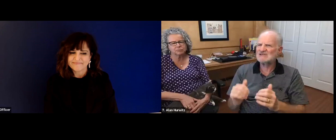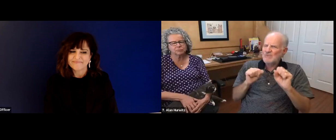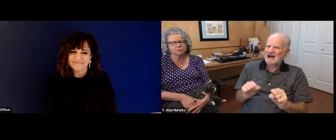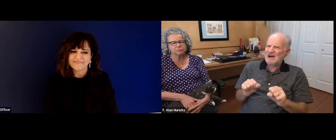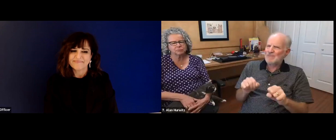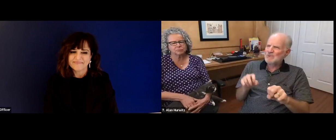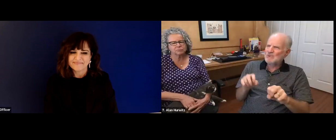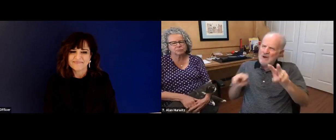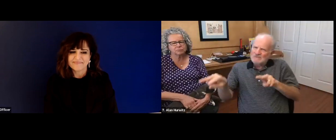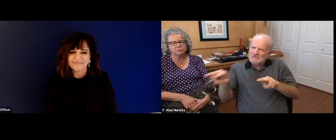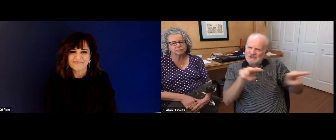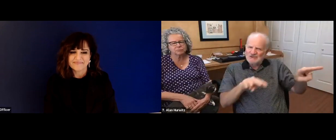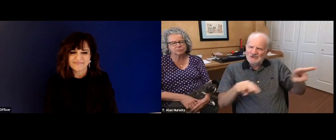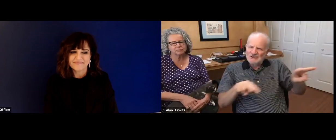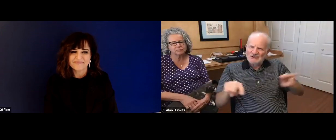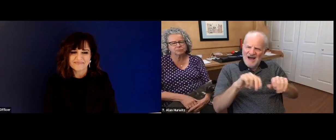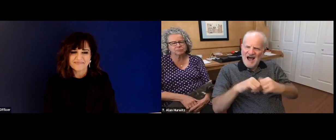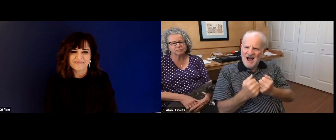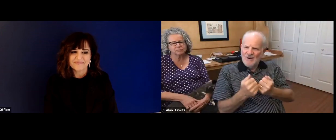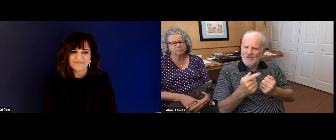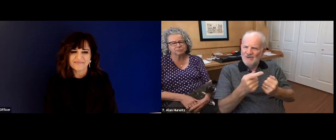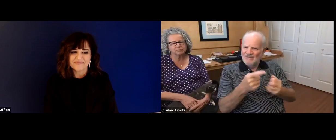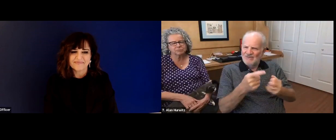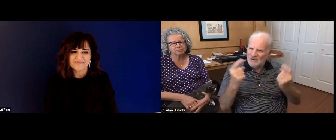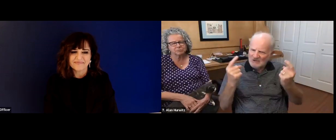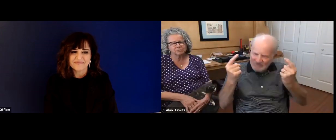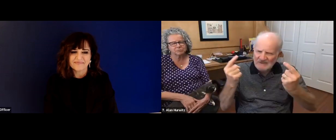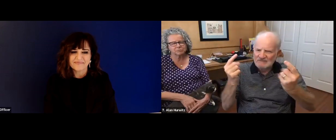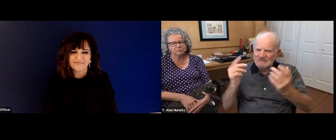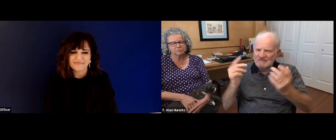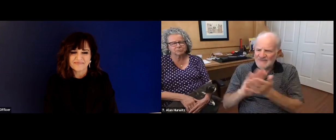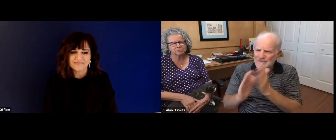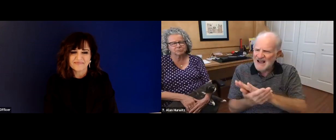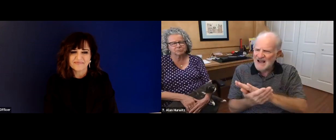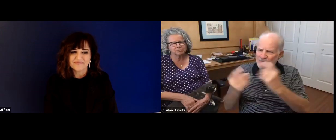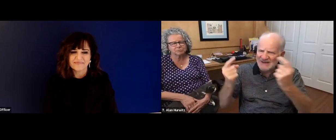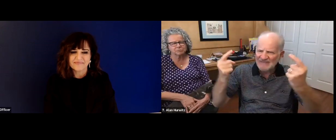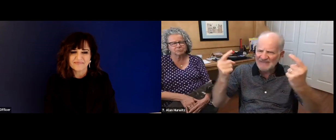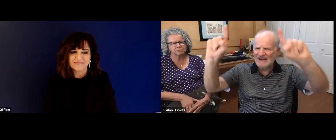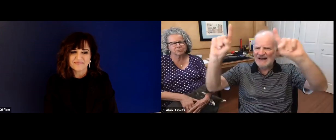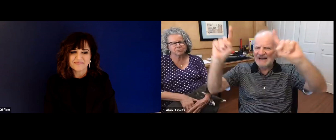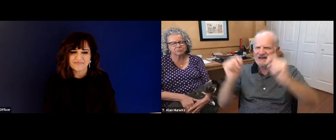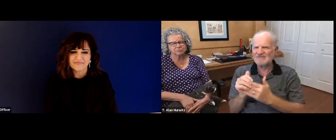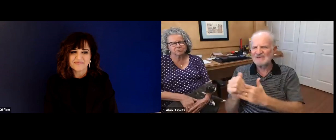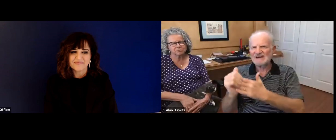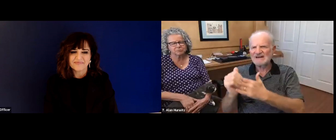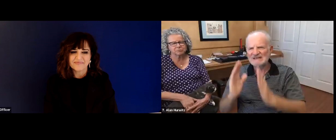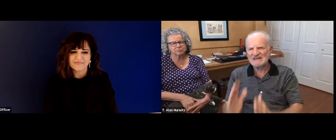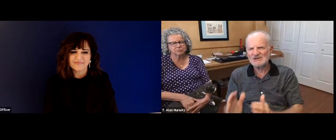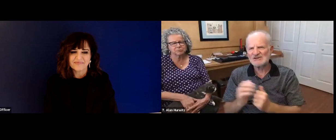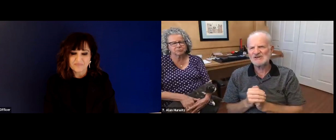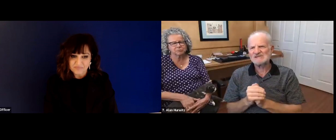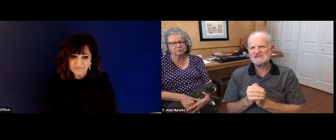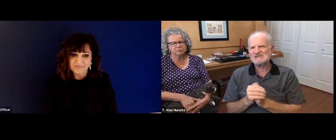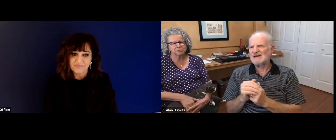state, in fact, even went all over the world. It just, it was a wonderful leadership opportunity for me, I was able